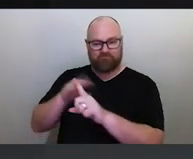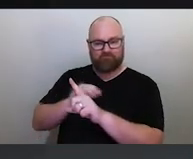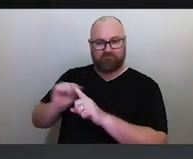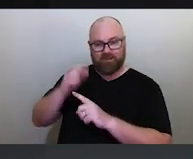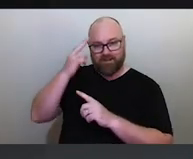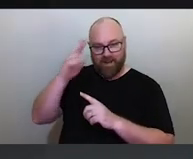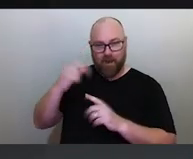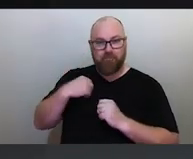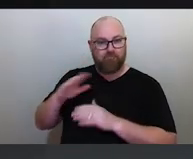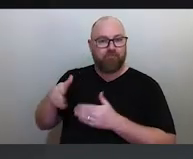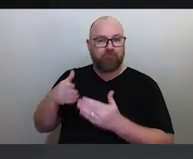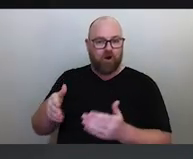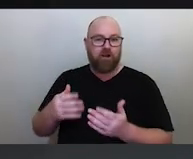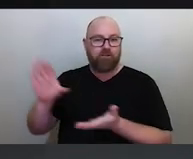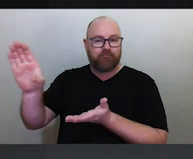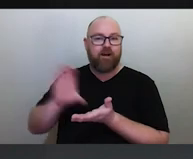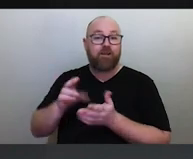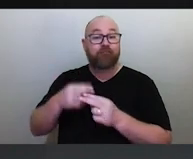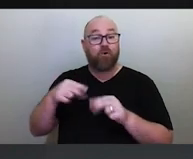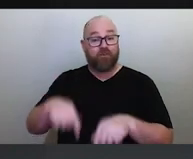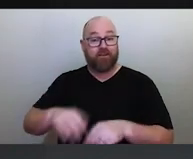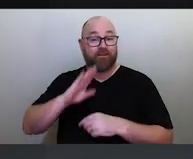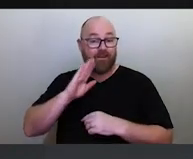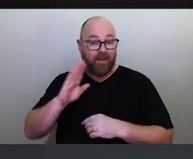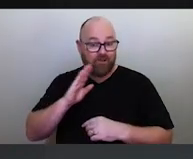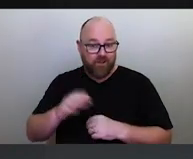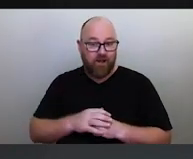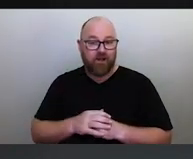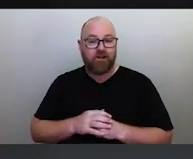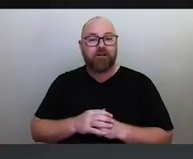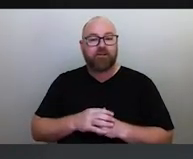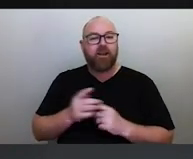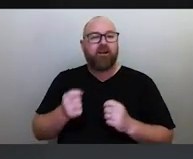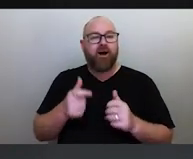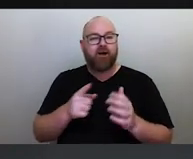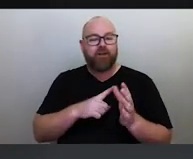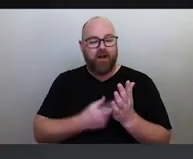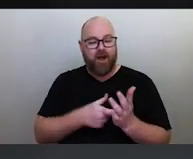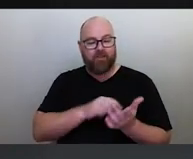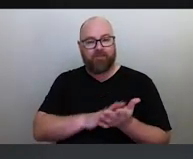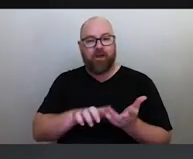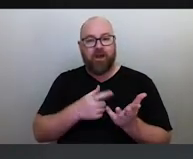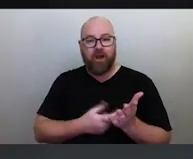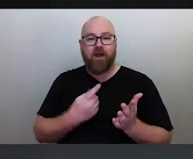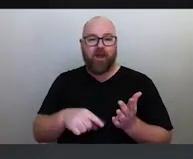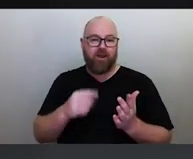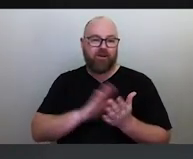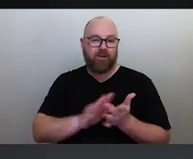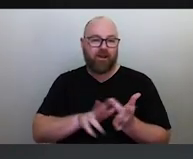who provide the funding for this lecture named after Arthur and Hilda Winch. Each year, this lecture was made possible